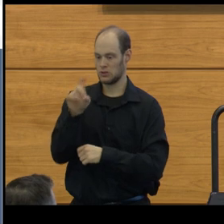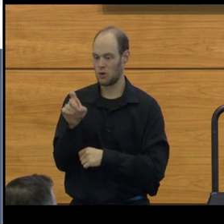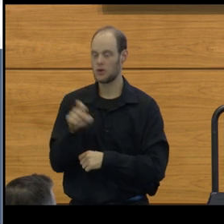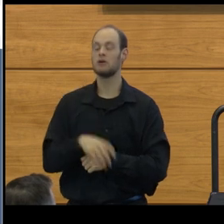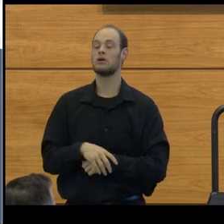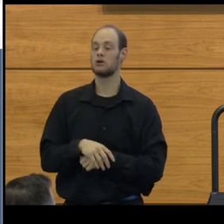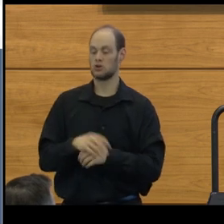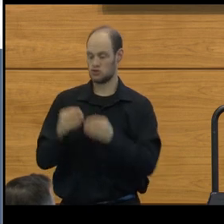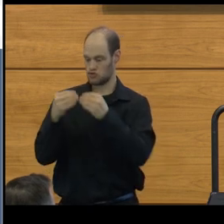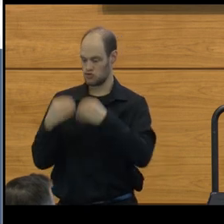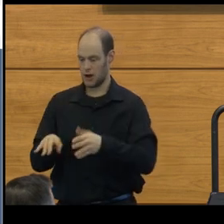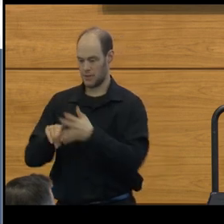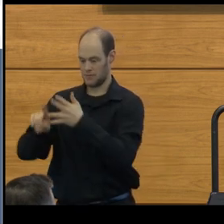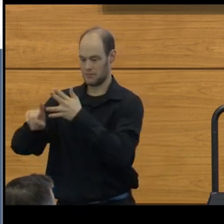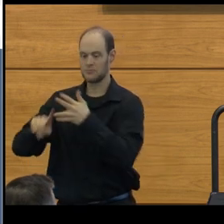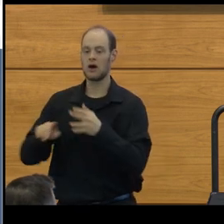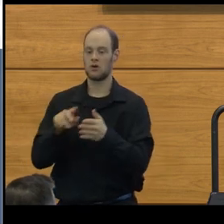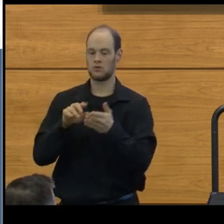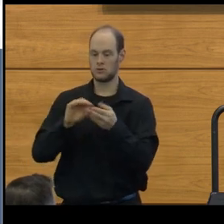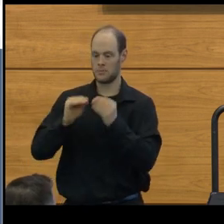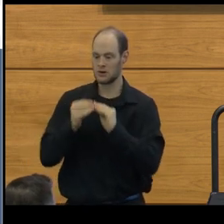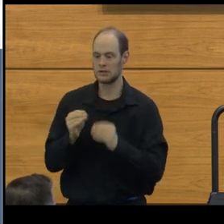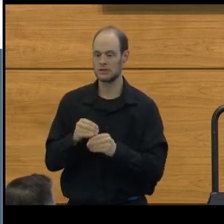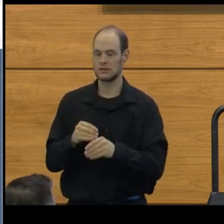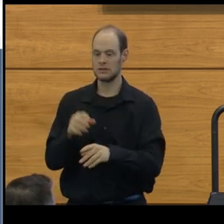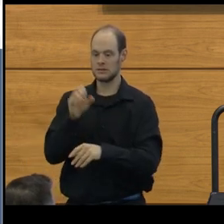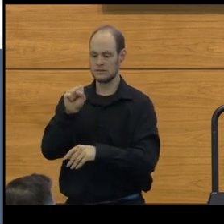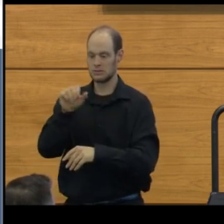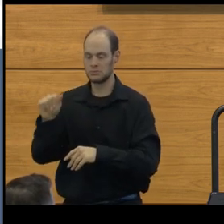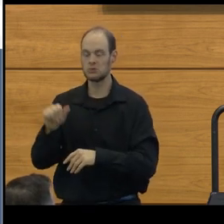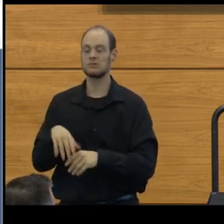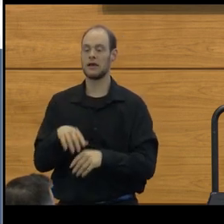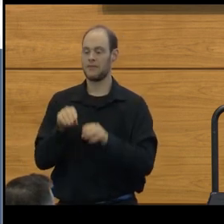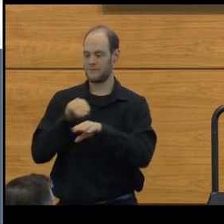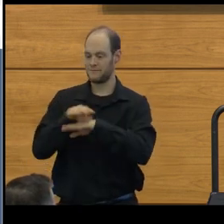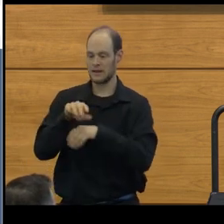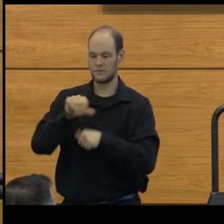dropout rates, substance abuse, the effects of social media,